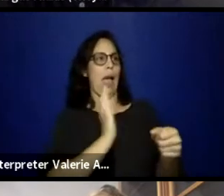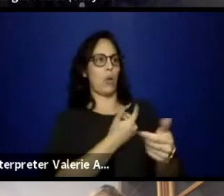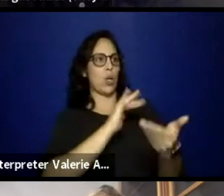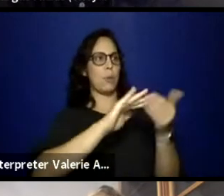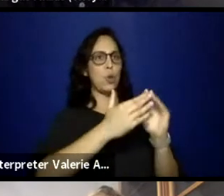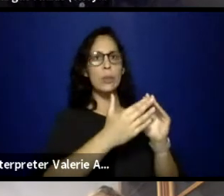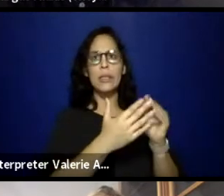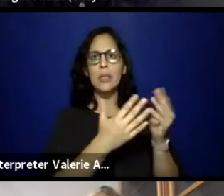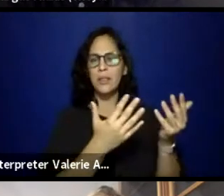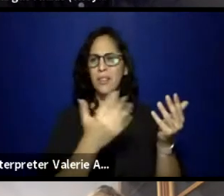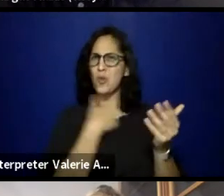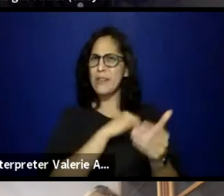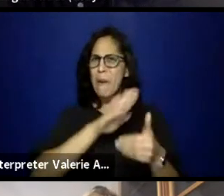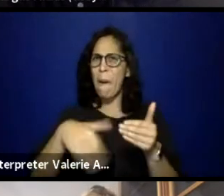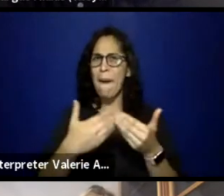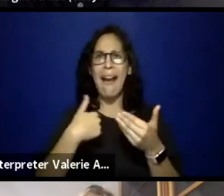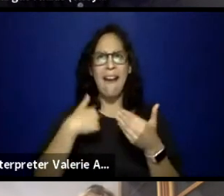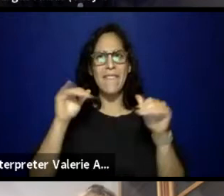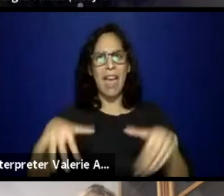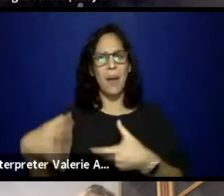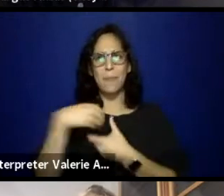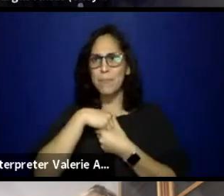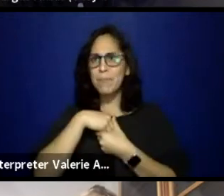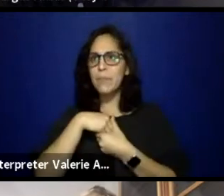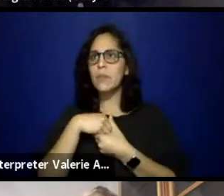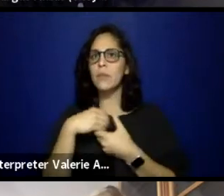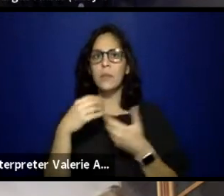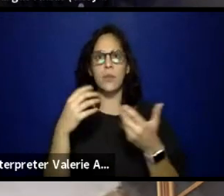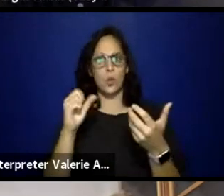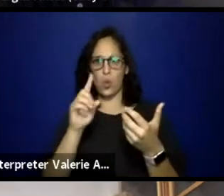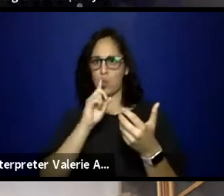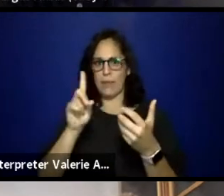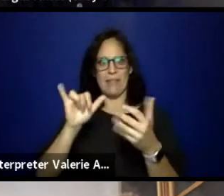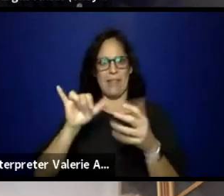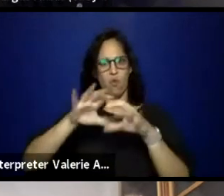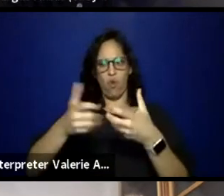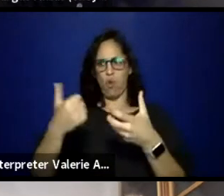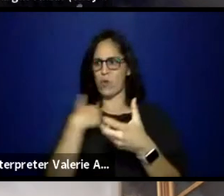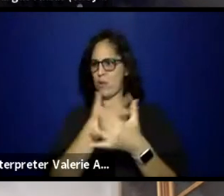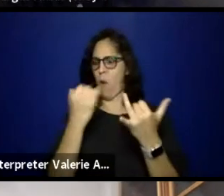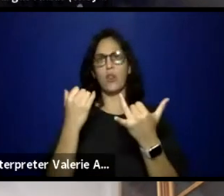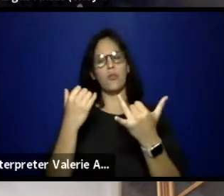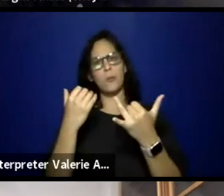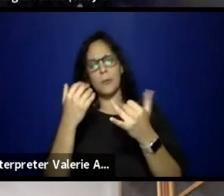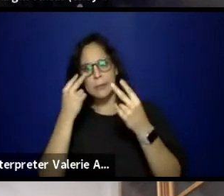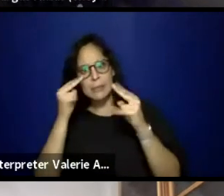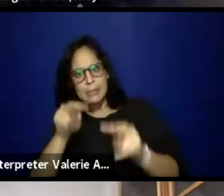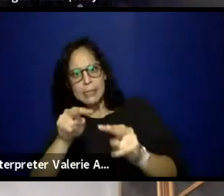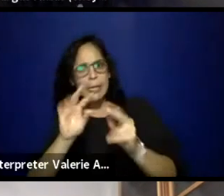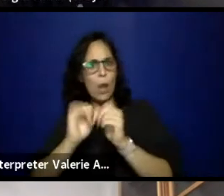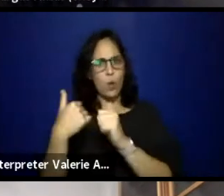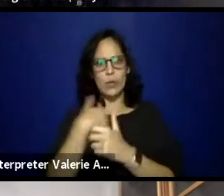and ultimately, like the scaffolding of the world that we wanna see and wanna live in as collaborators.